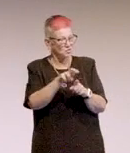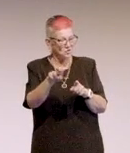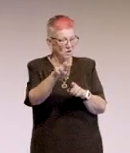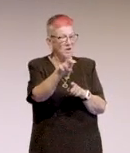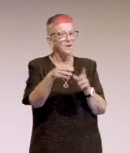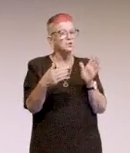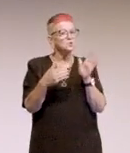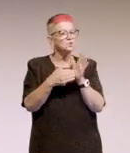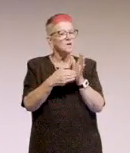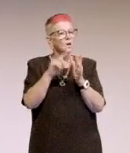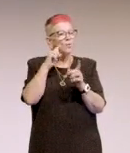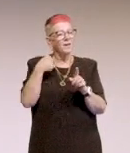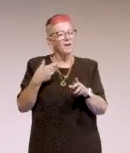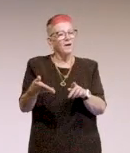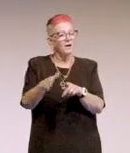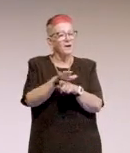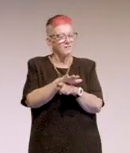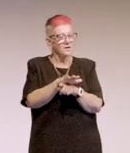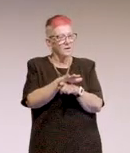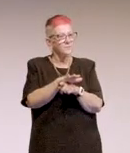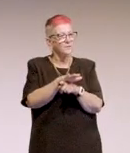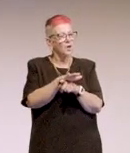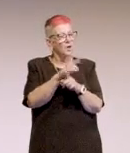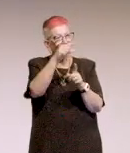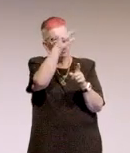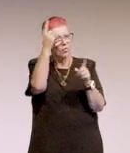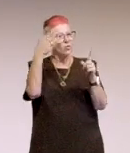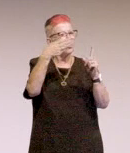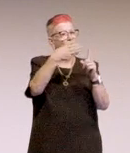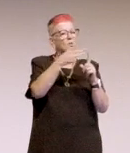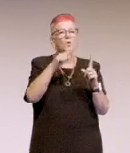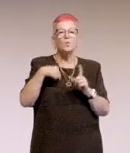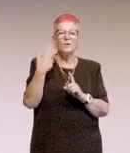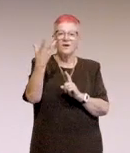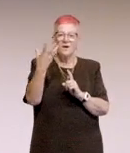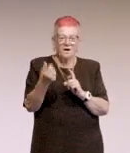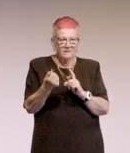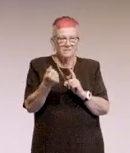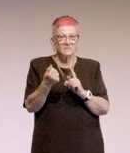So today, I'll be covering the goals that we have for this,